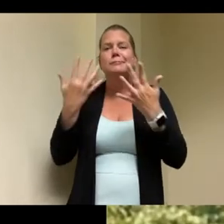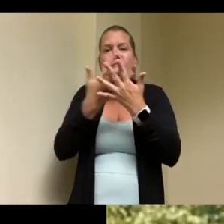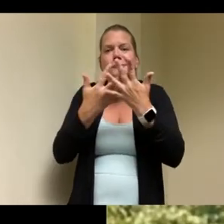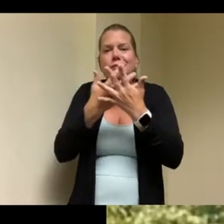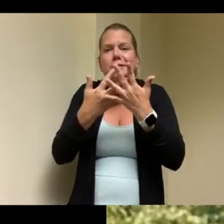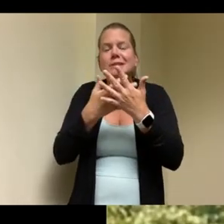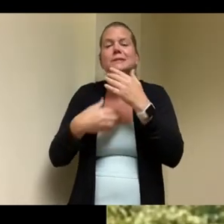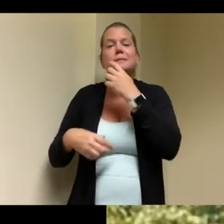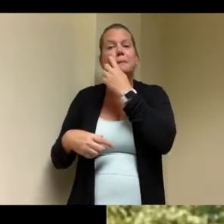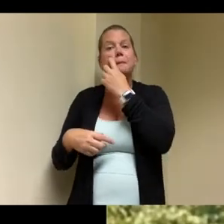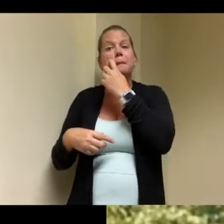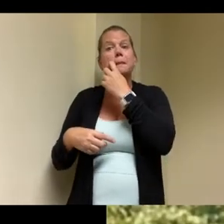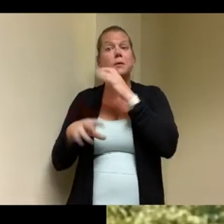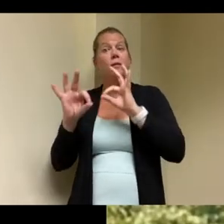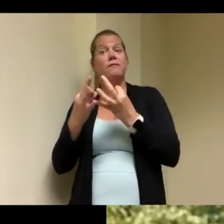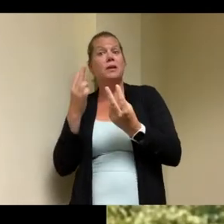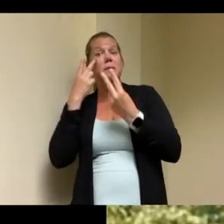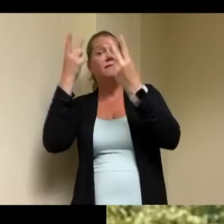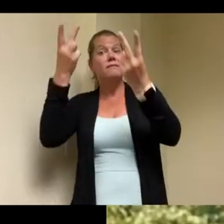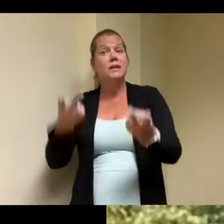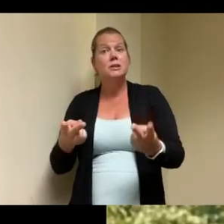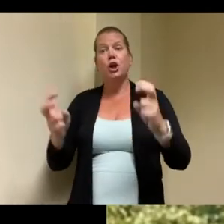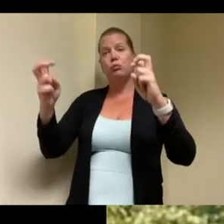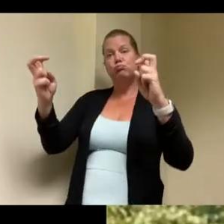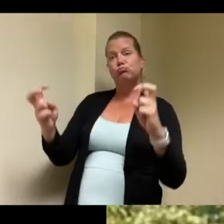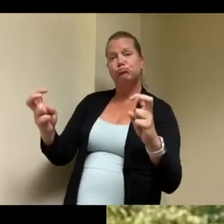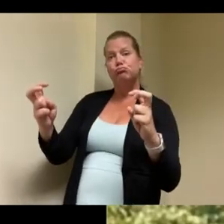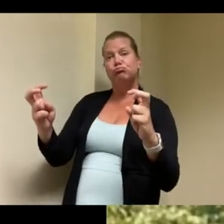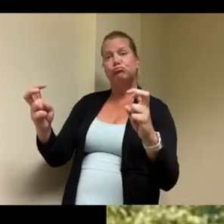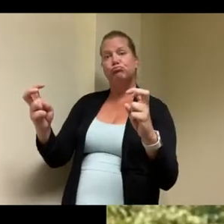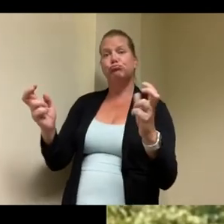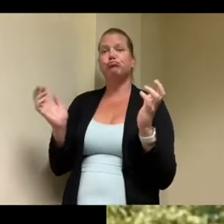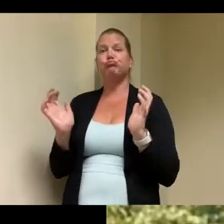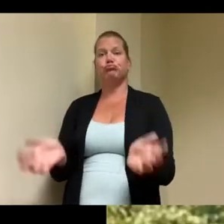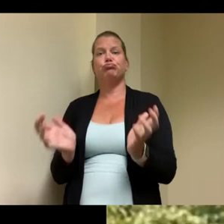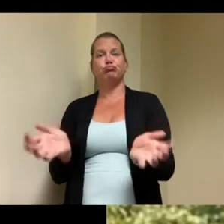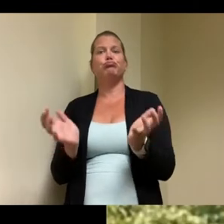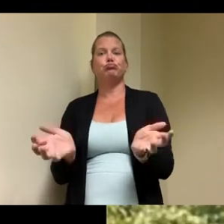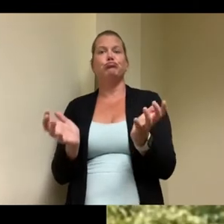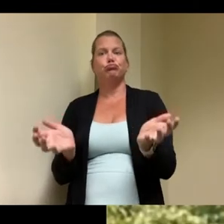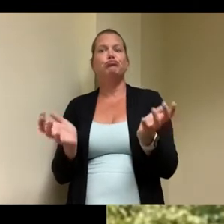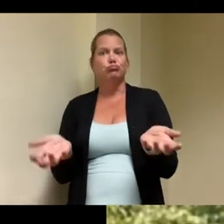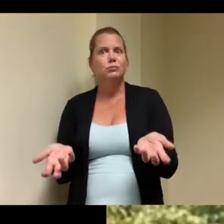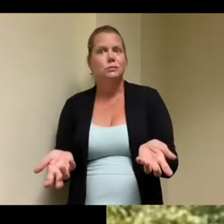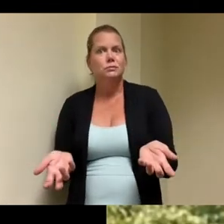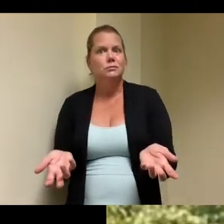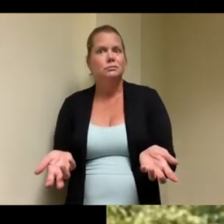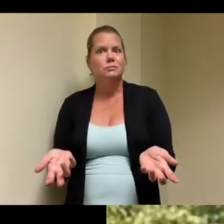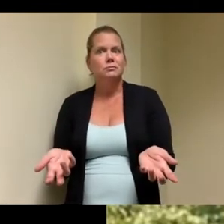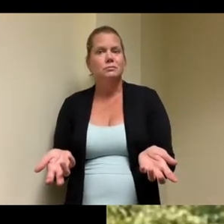coming in like uh areas uh for them uh to to meet and greet and and be part of this household like